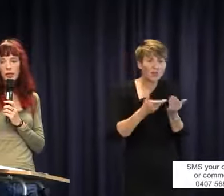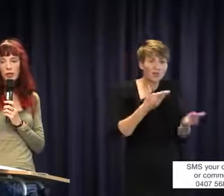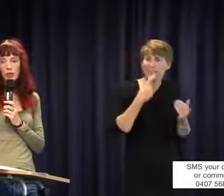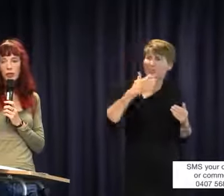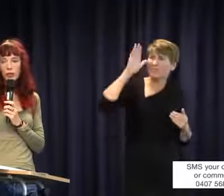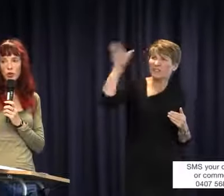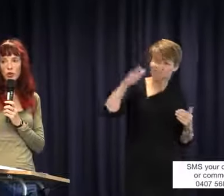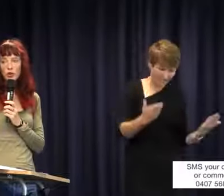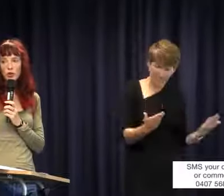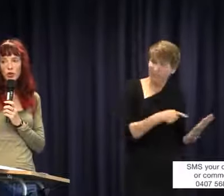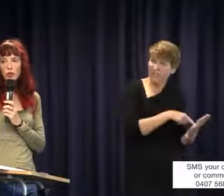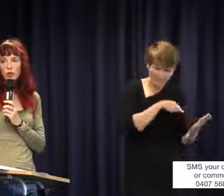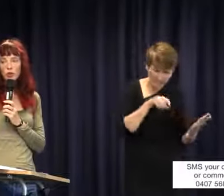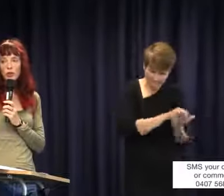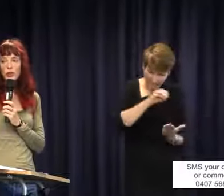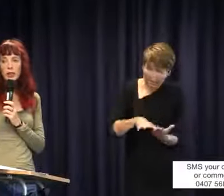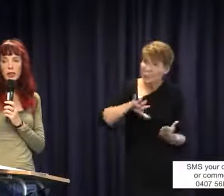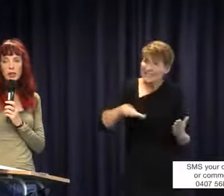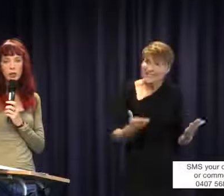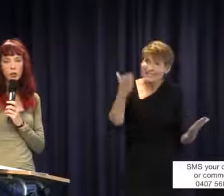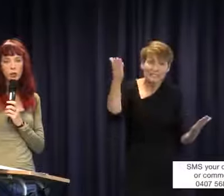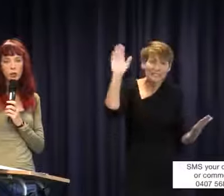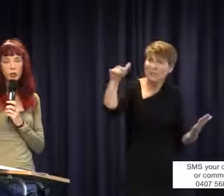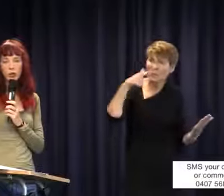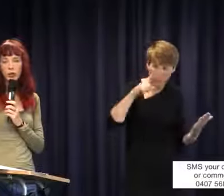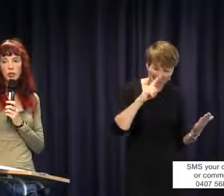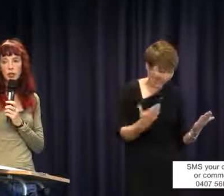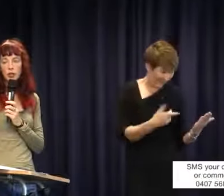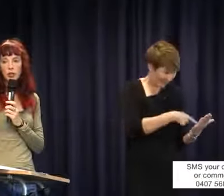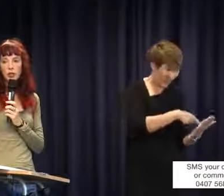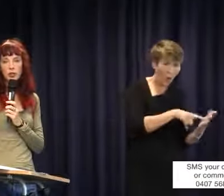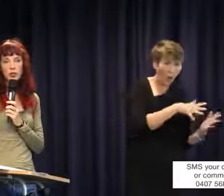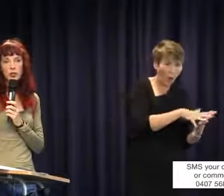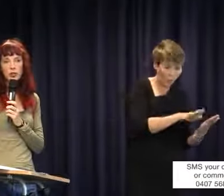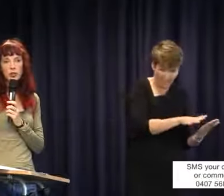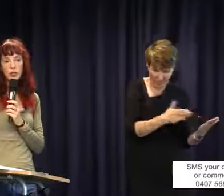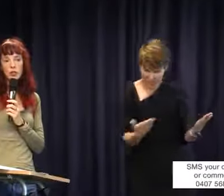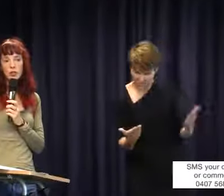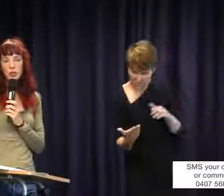they need to be redrafted, you simply can't have law that can be interpreted to such detriment